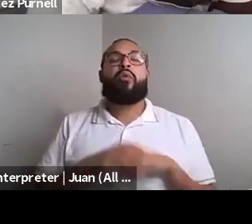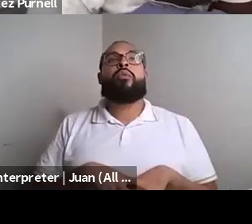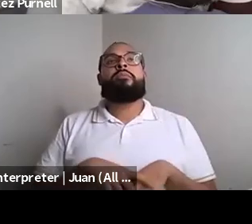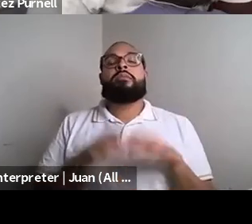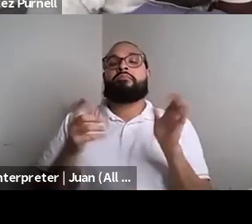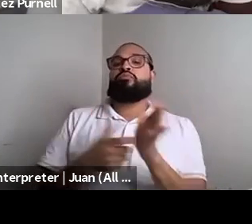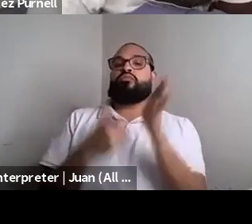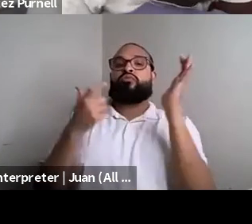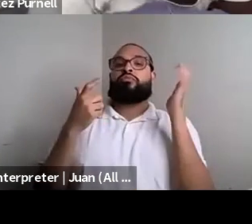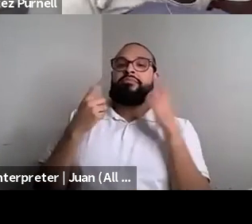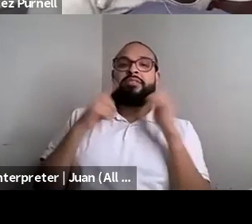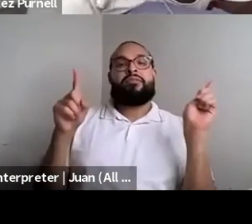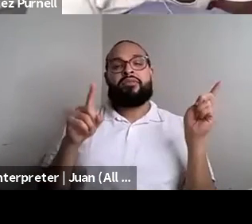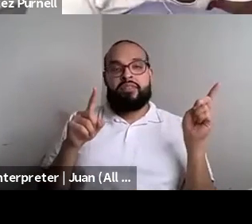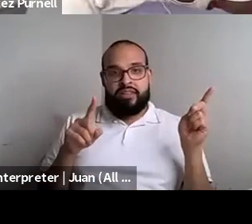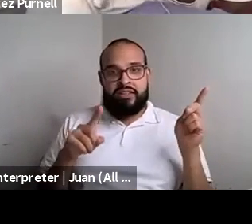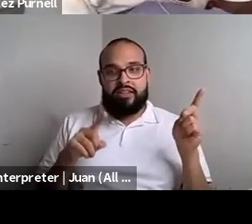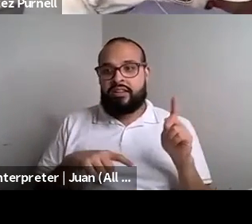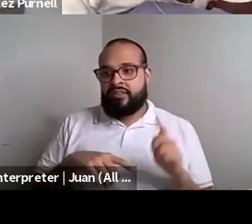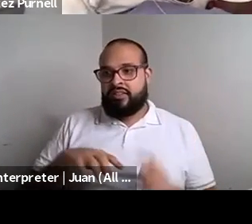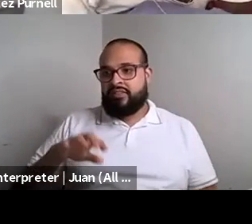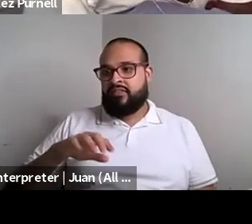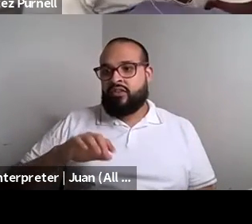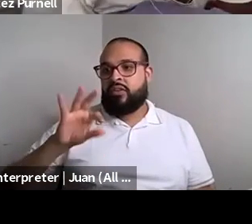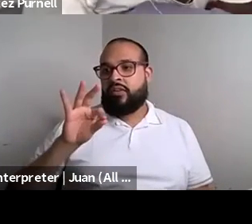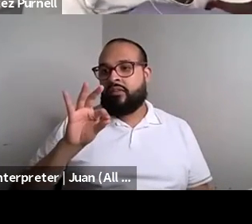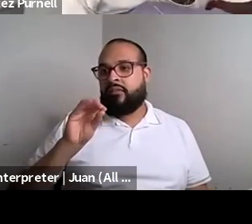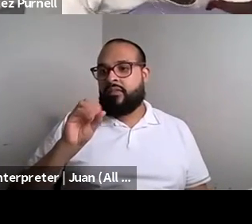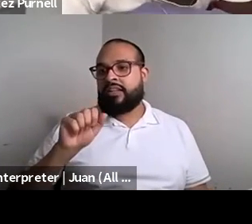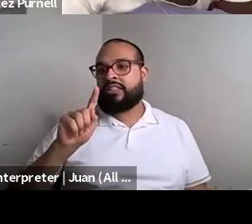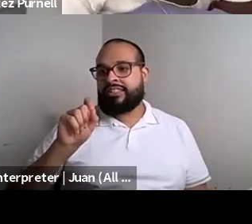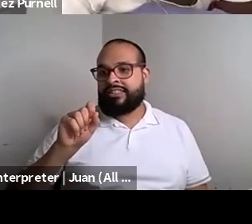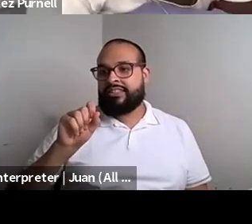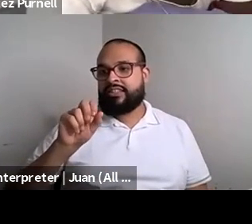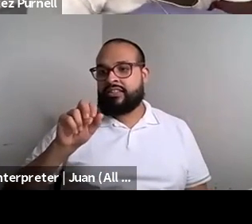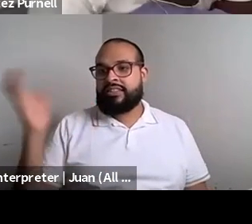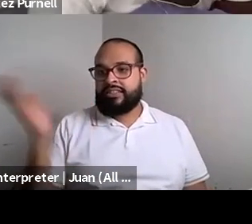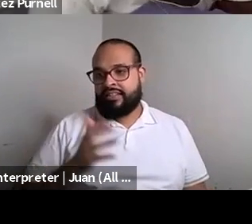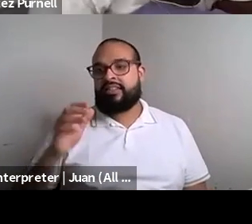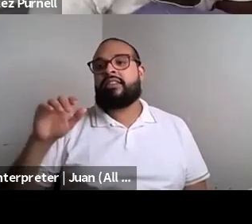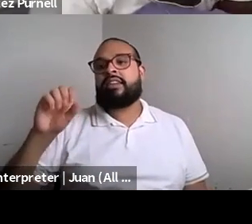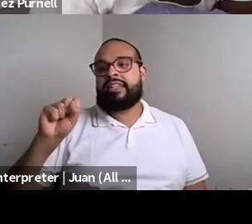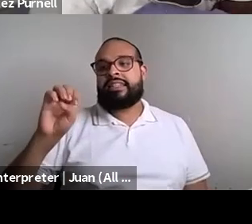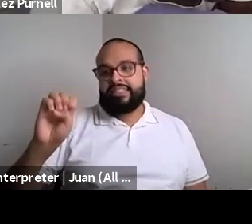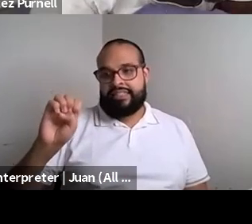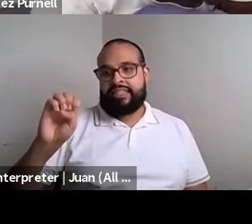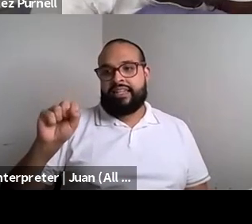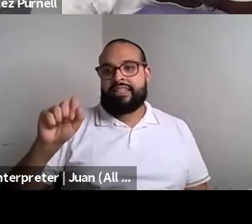Kenyon Farrow (he/him/his): Sister laws in this country. Hopefully with the new administration be shot for that and we can get back page and all I nice things back